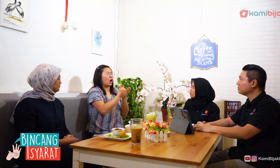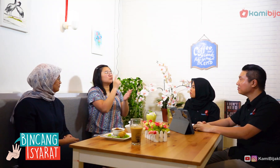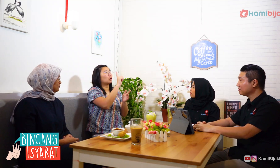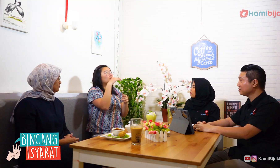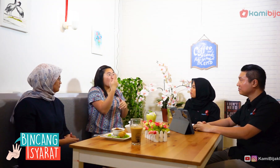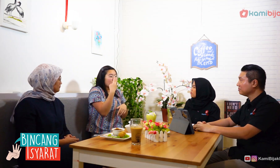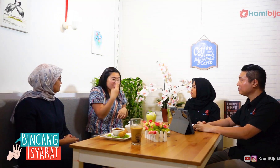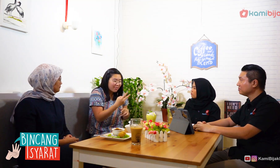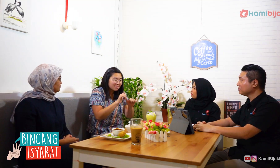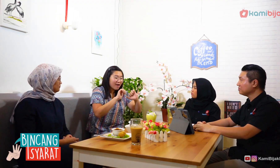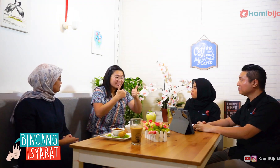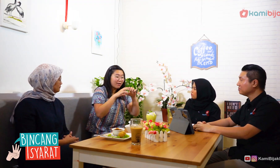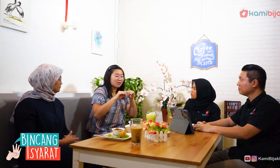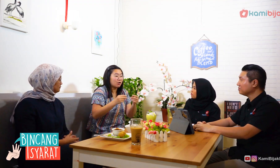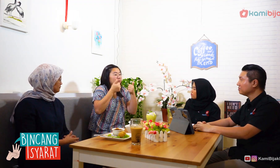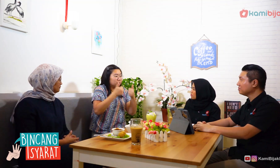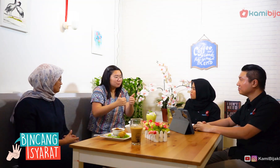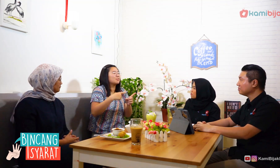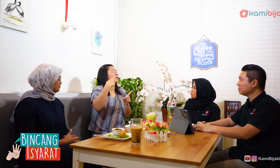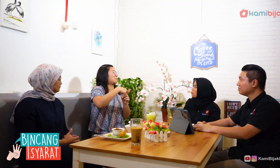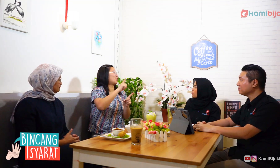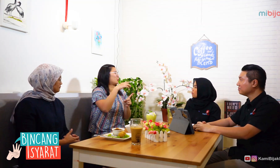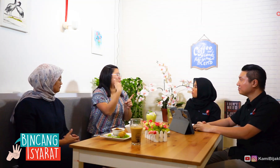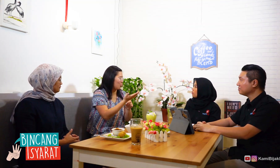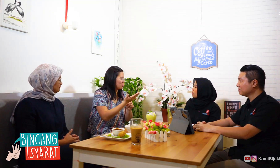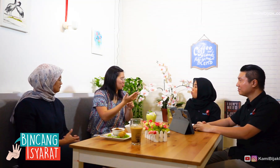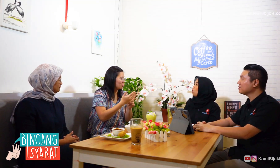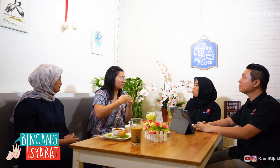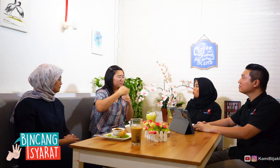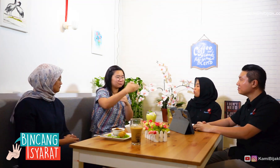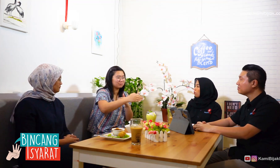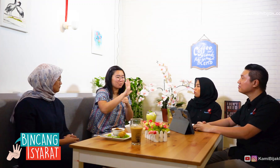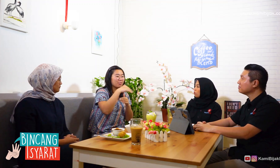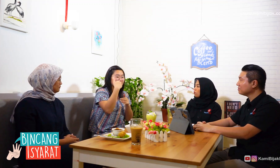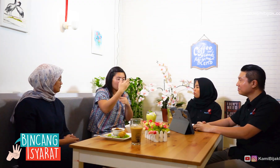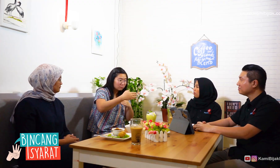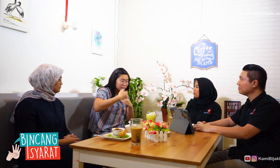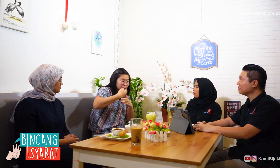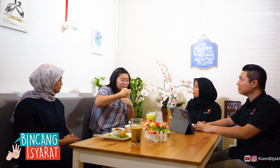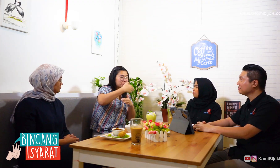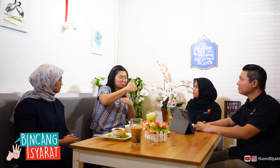If you see the results of 1 year of work is good, then the money support is extended for another year and then next 5 years.